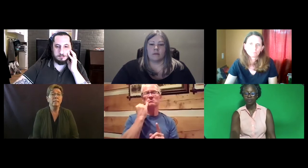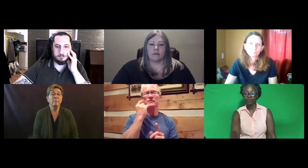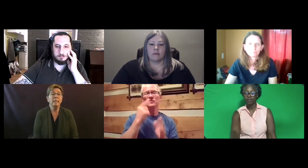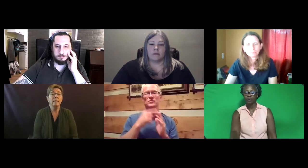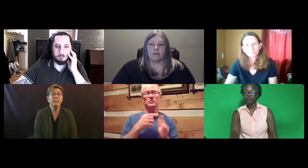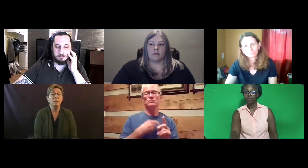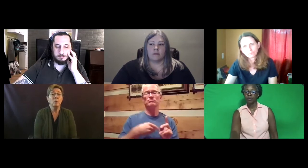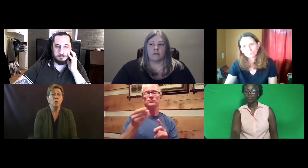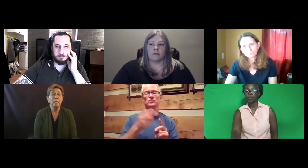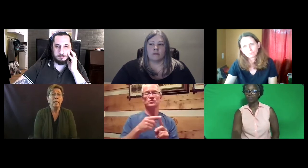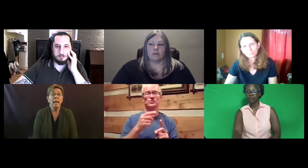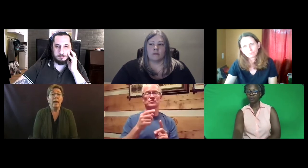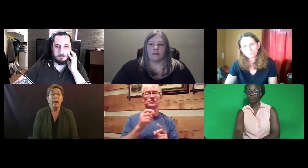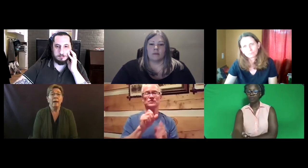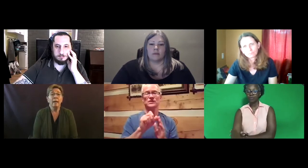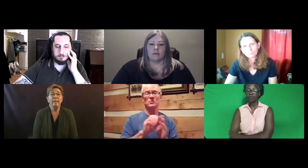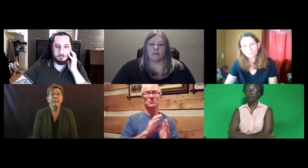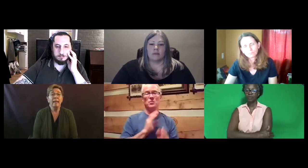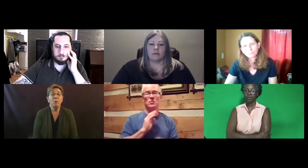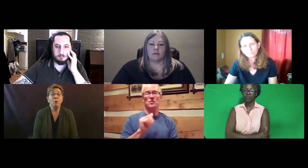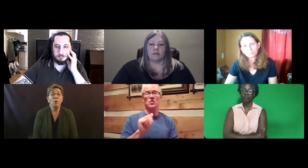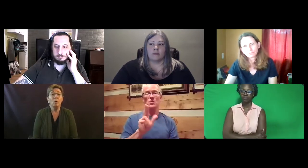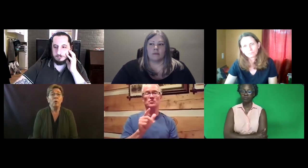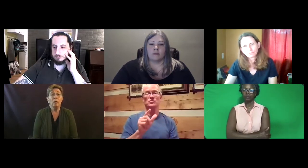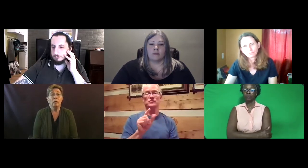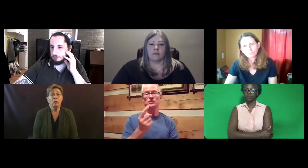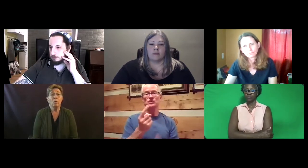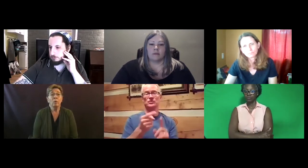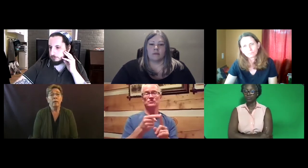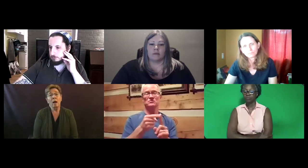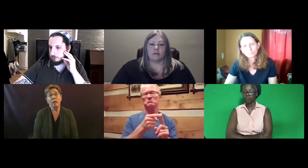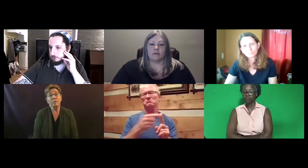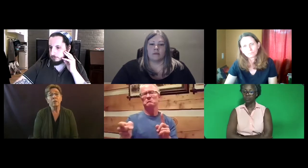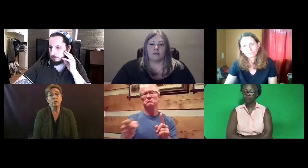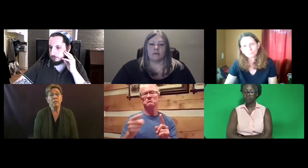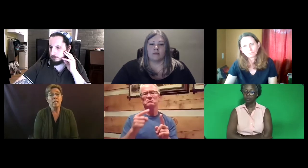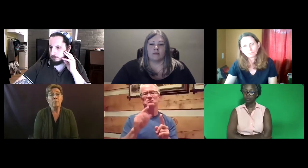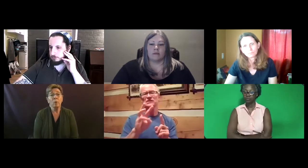We will be submitting that to the board. Then that will go, you know, August to the State Board.